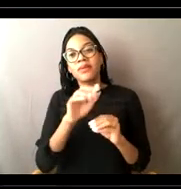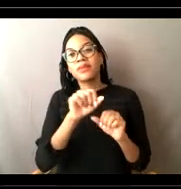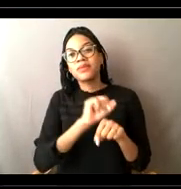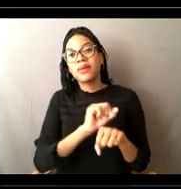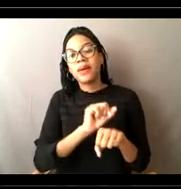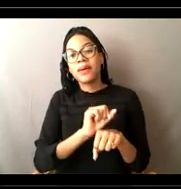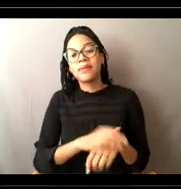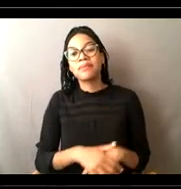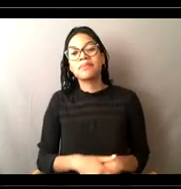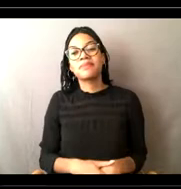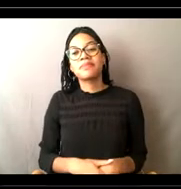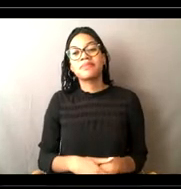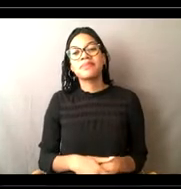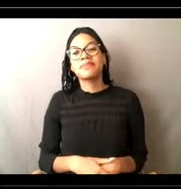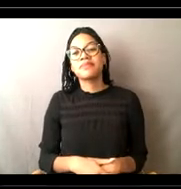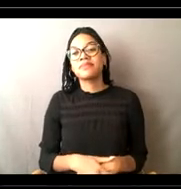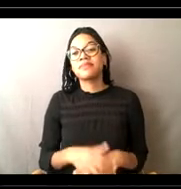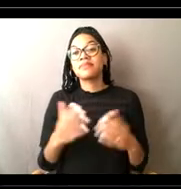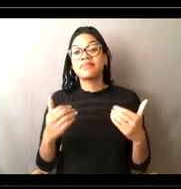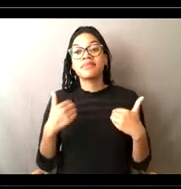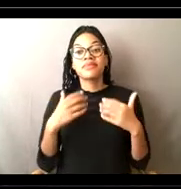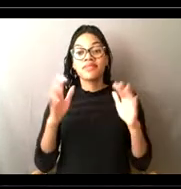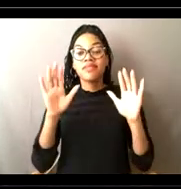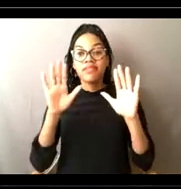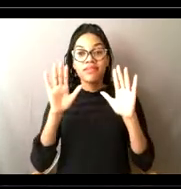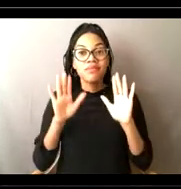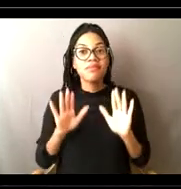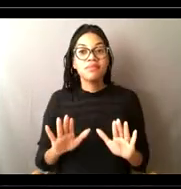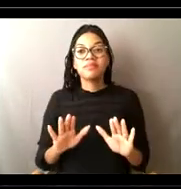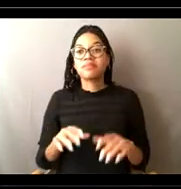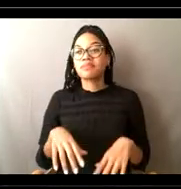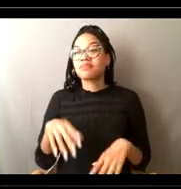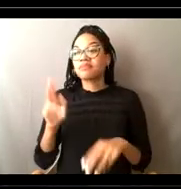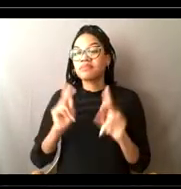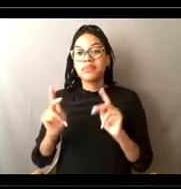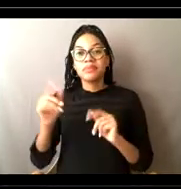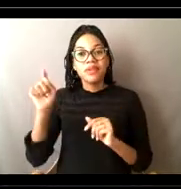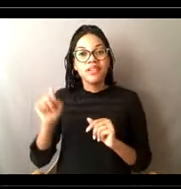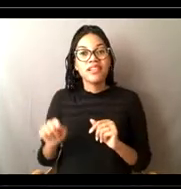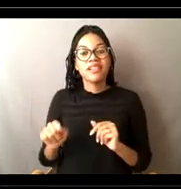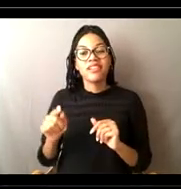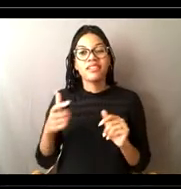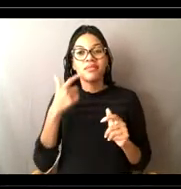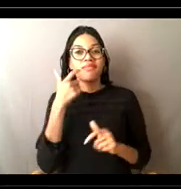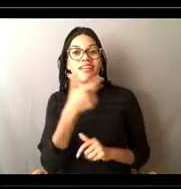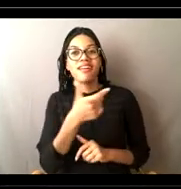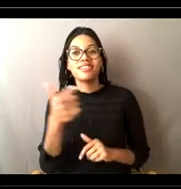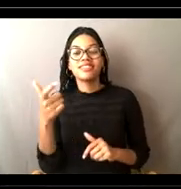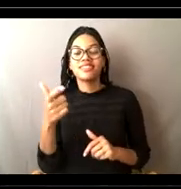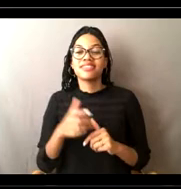and we've got a lot of really interested people on the line and I'm, I'm hoping that maybe you guys